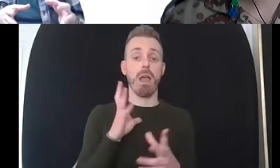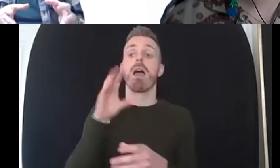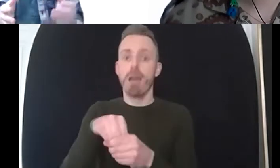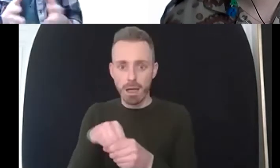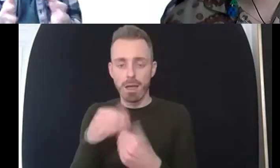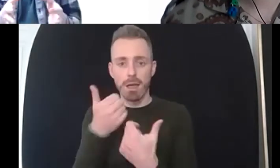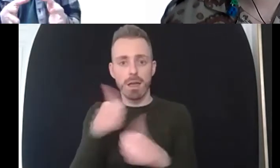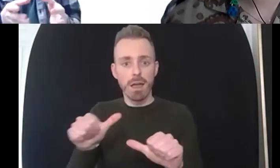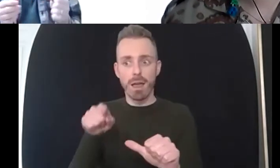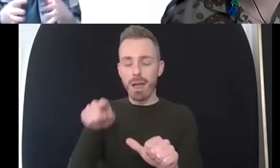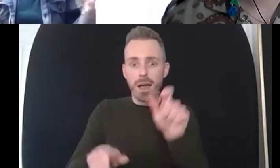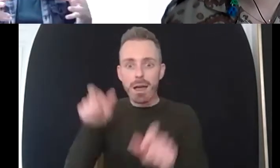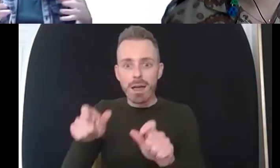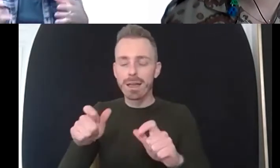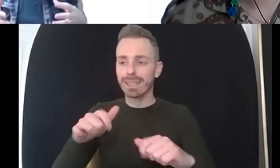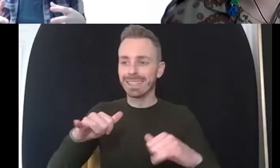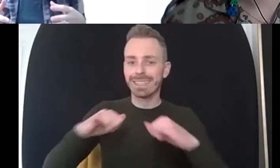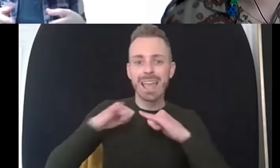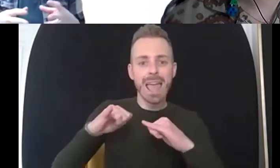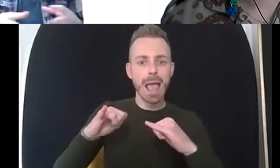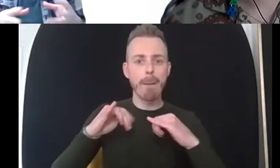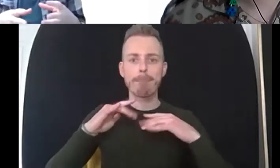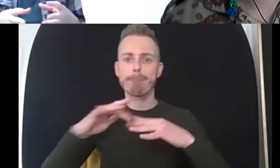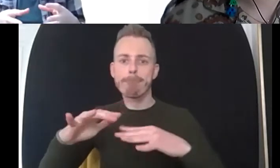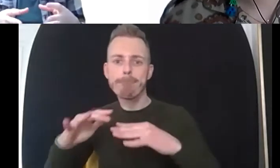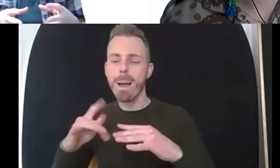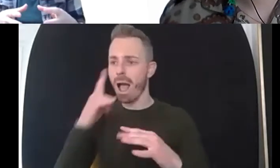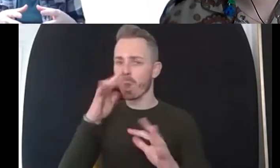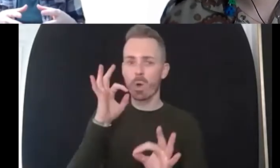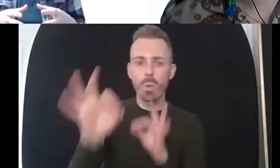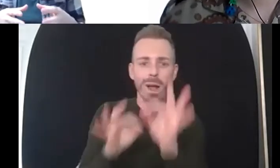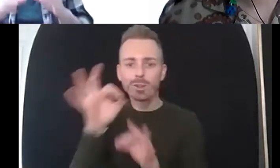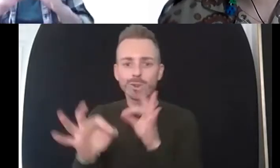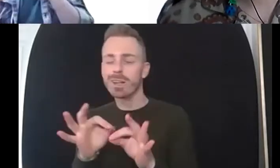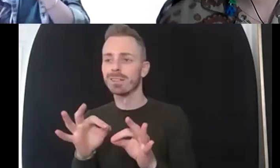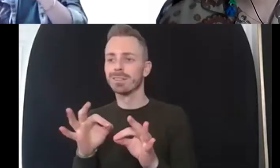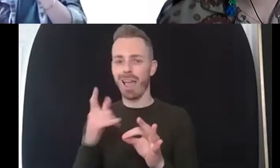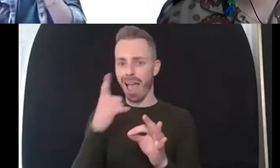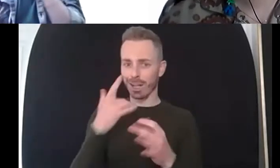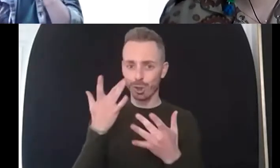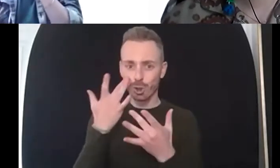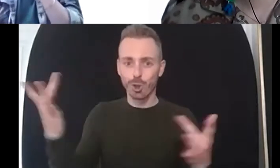and i could ask silly questions or i could um be myself in some way so that that sense of community